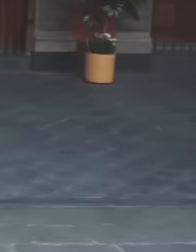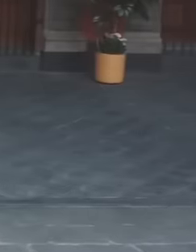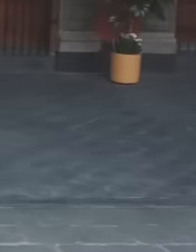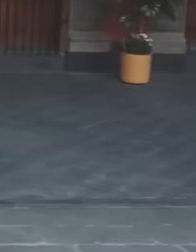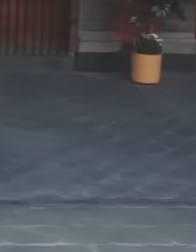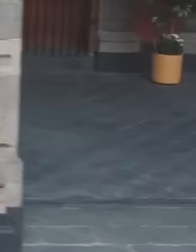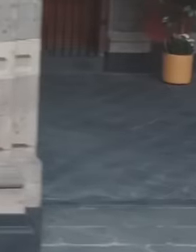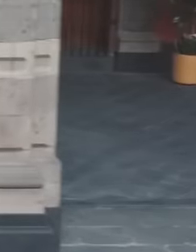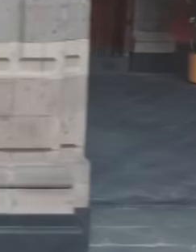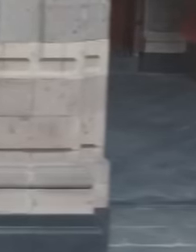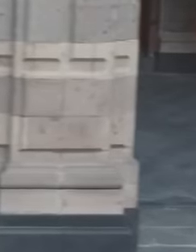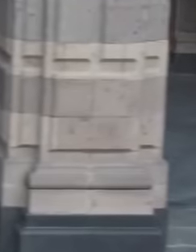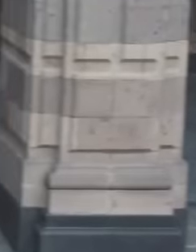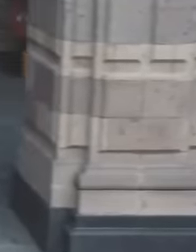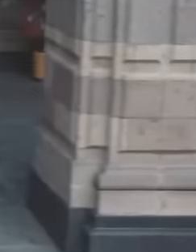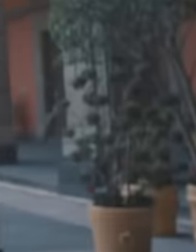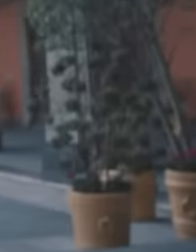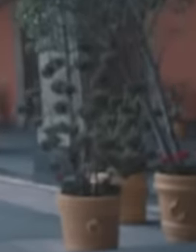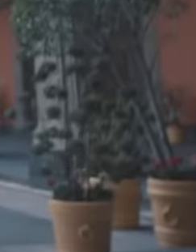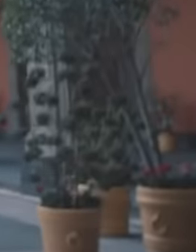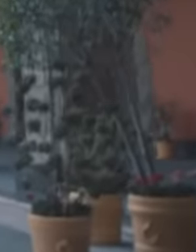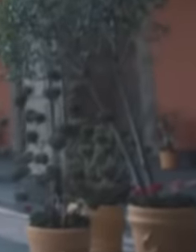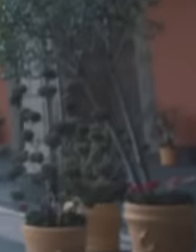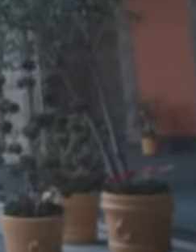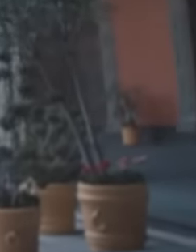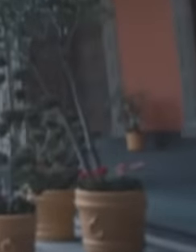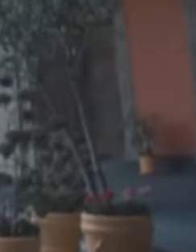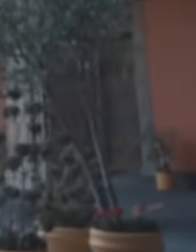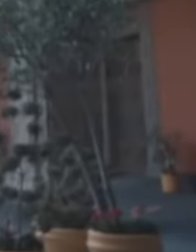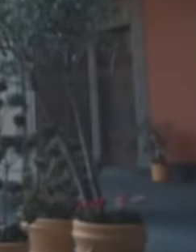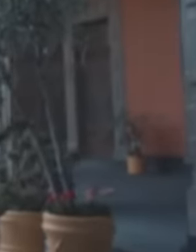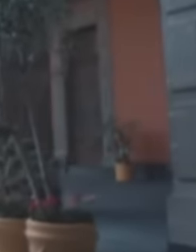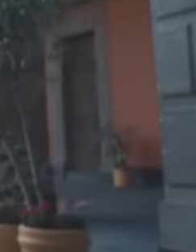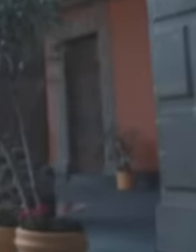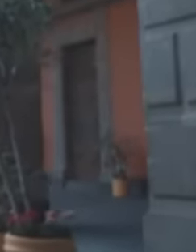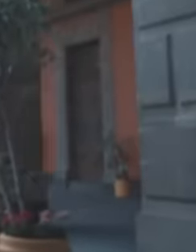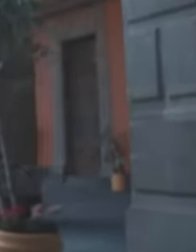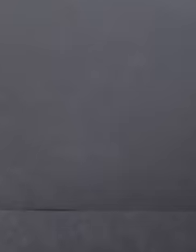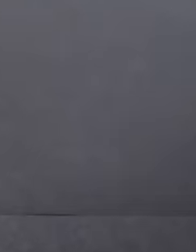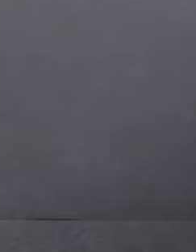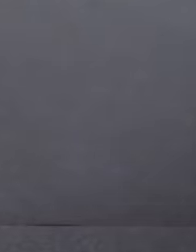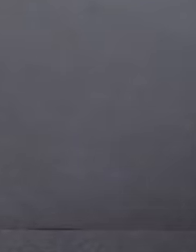American reporters from the Telemundo television station arrive at President López Obrador's morning conference